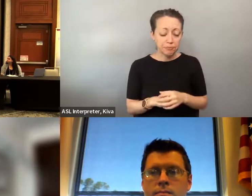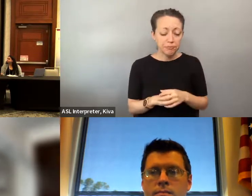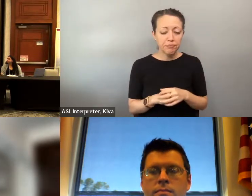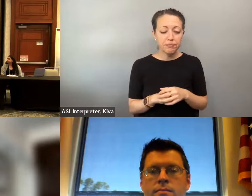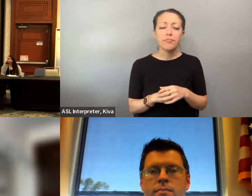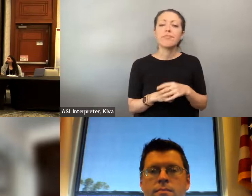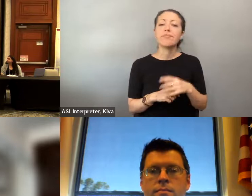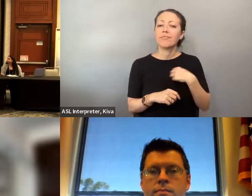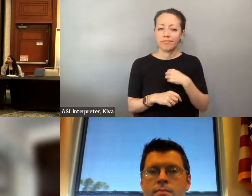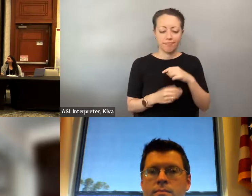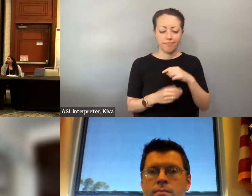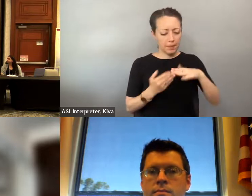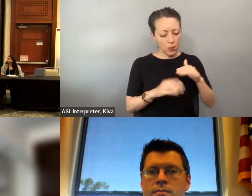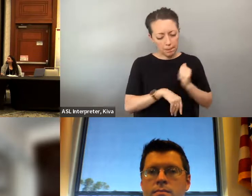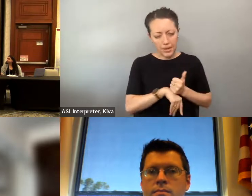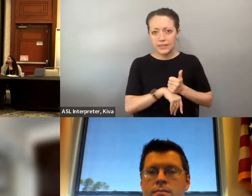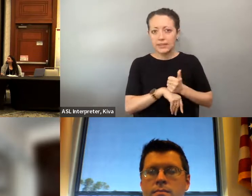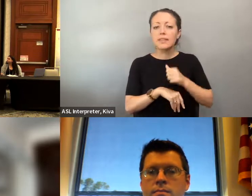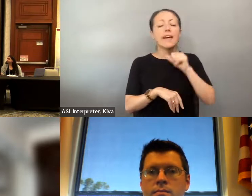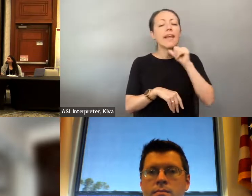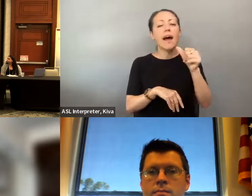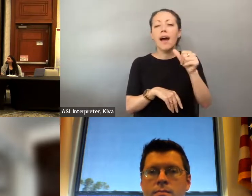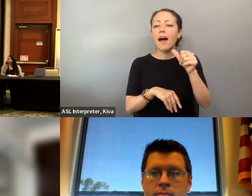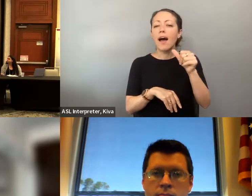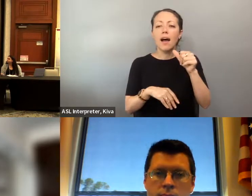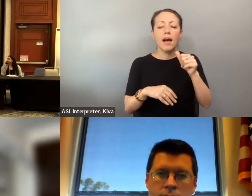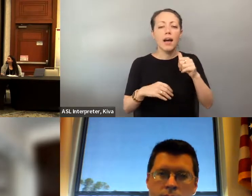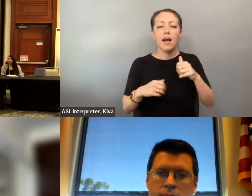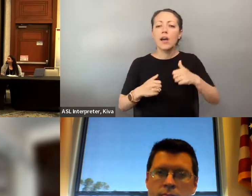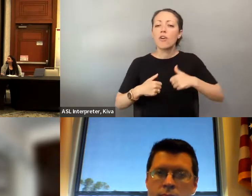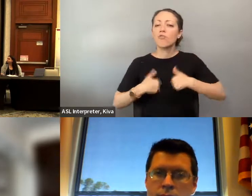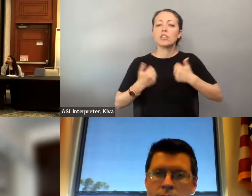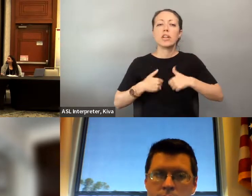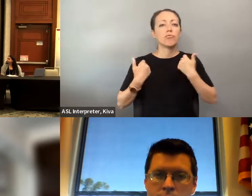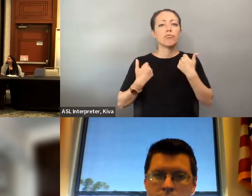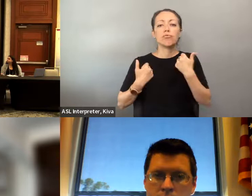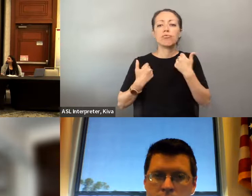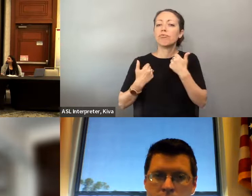all of our But the Florida and the living network promotes independence full access and informed choice people would disabilities, and so all of our centers, our consumer controls. centers are consumer controlled. They are community based, so they're not residential facilities,